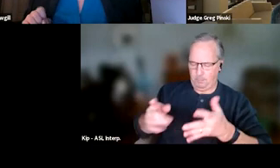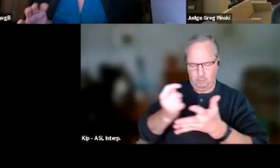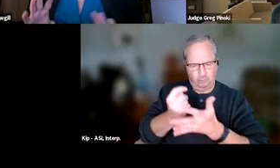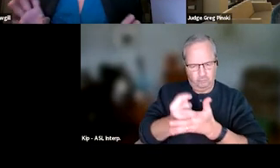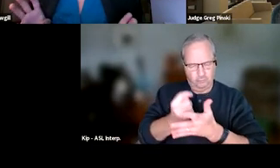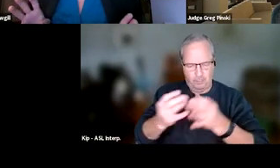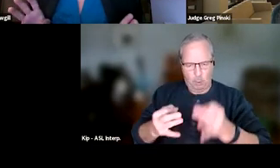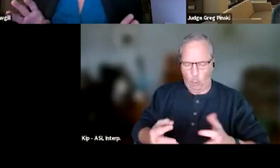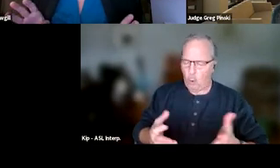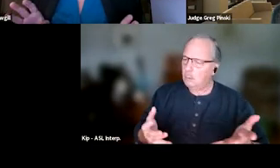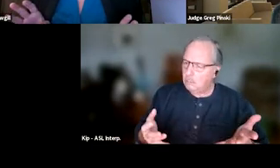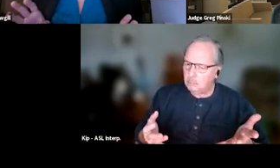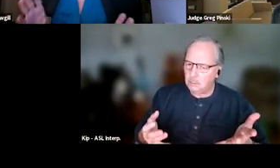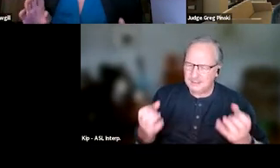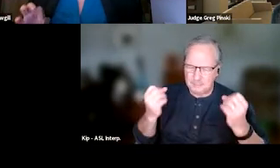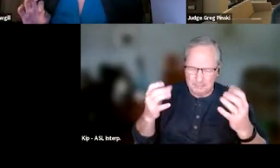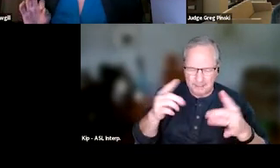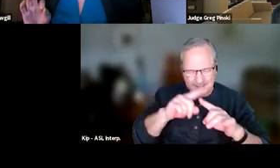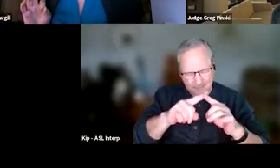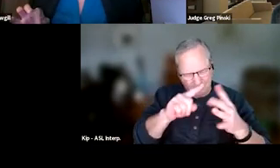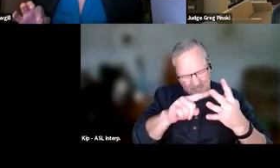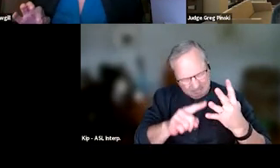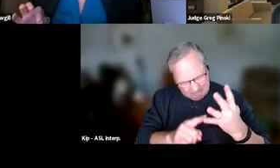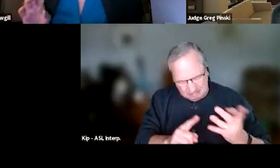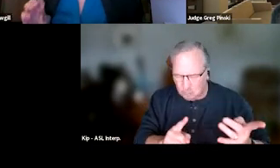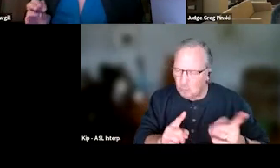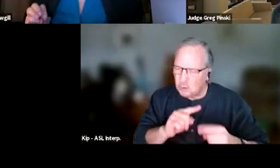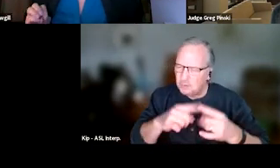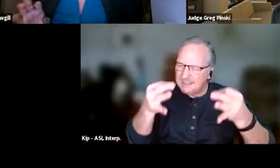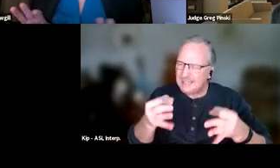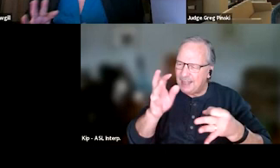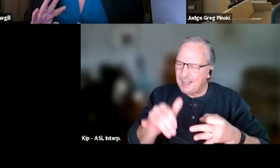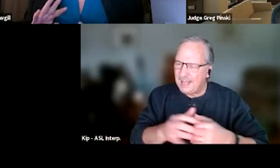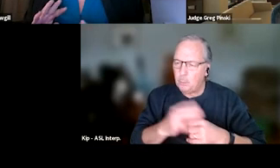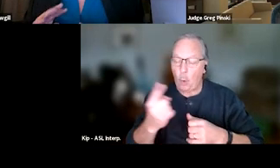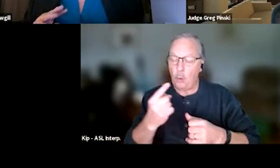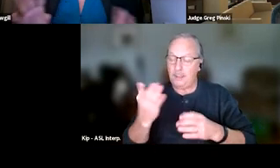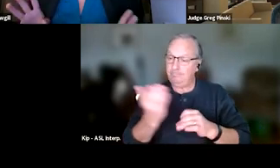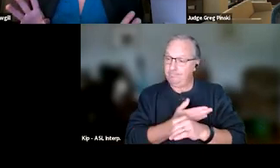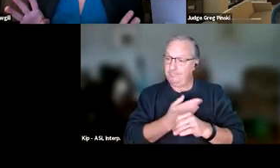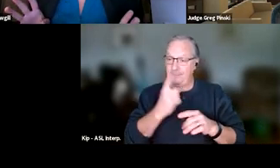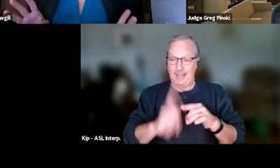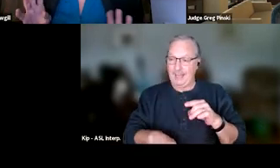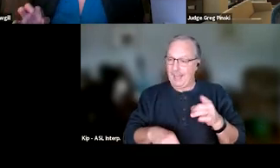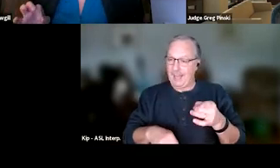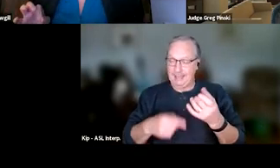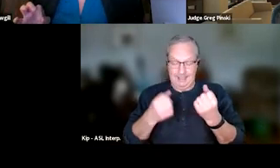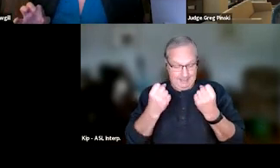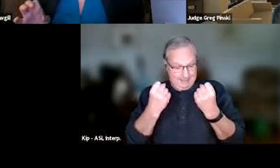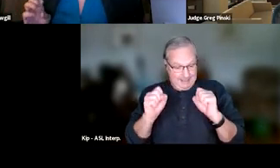because there's so many factors that go into that. But we don't, you know, they're only terminated if they can't be safely monitored in the community